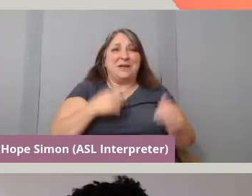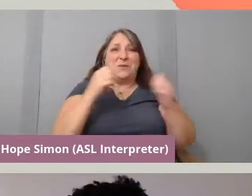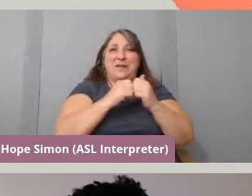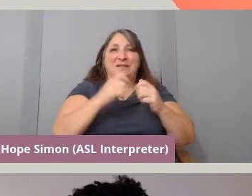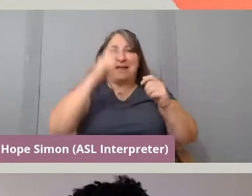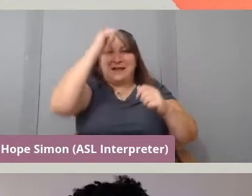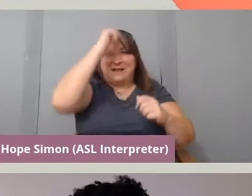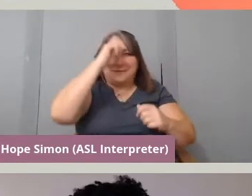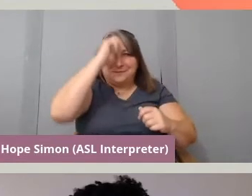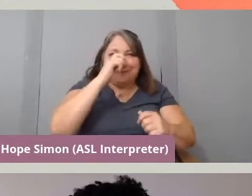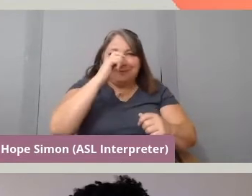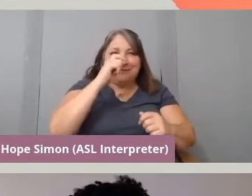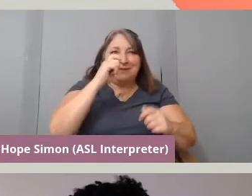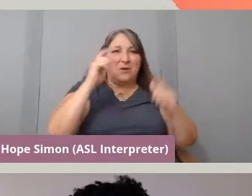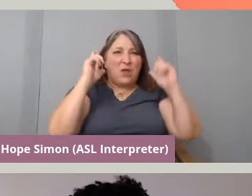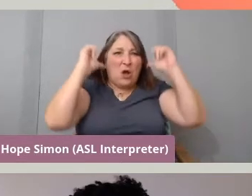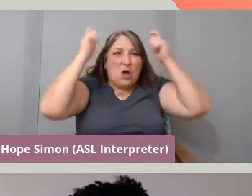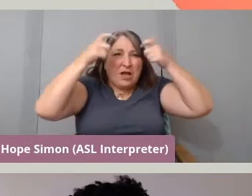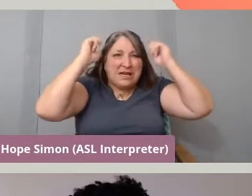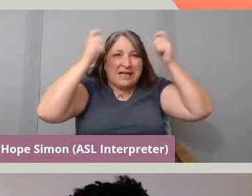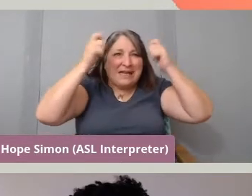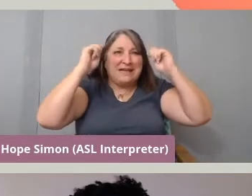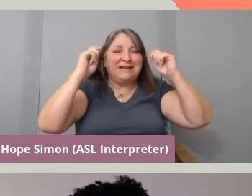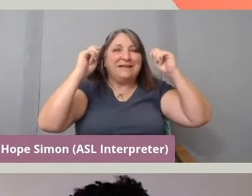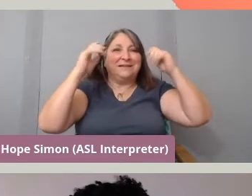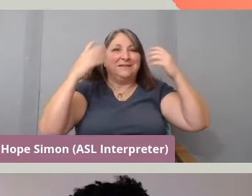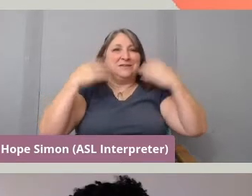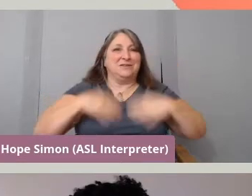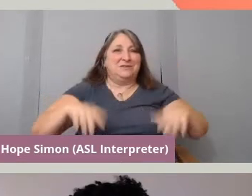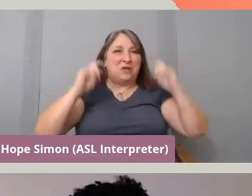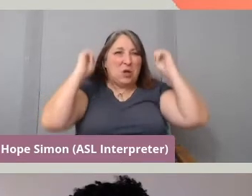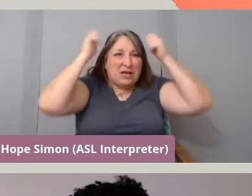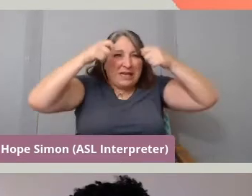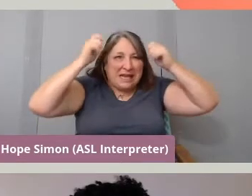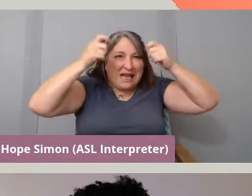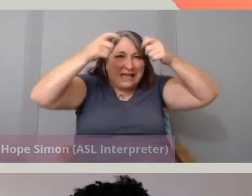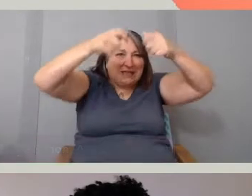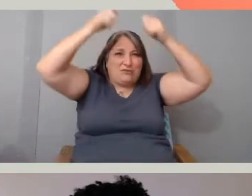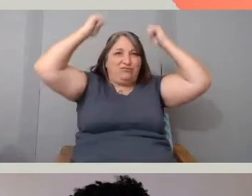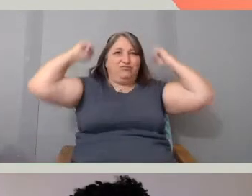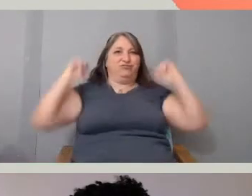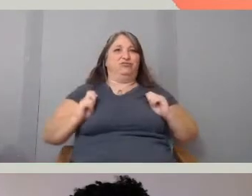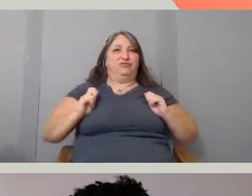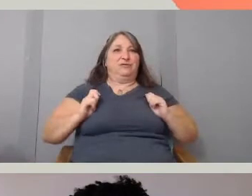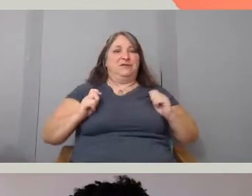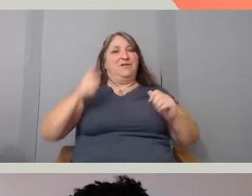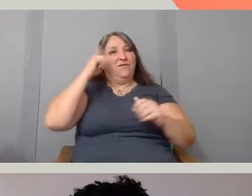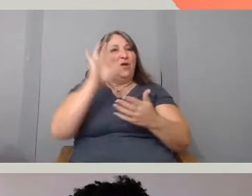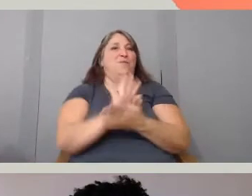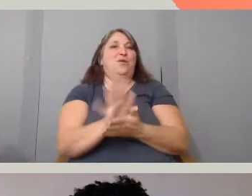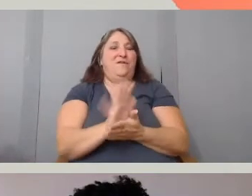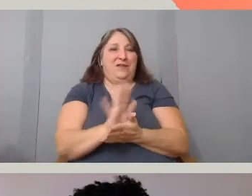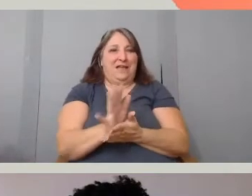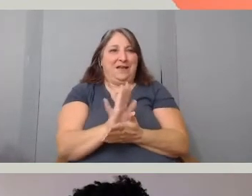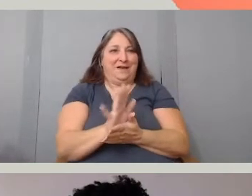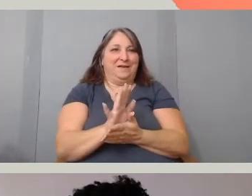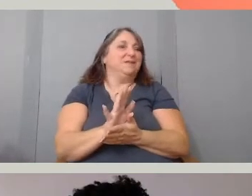So, my point here is that they are participating in making the work with me.